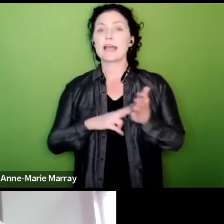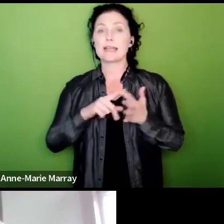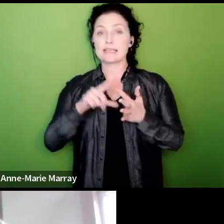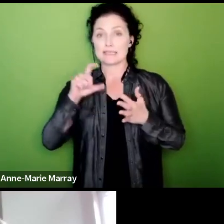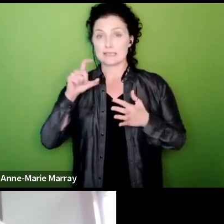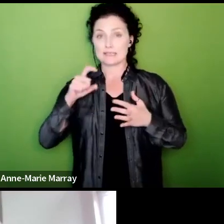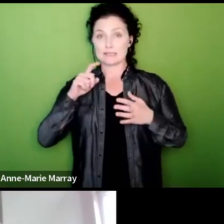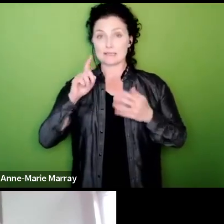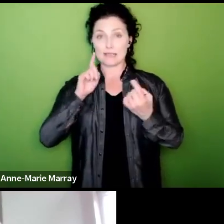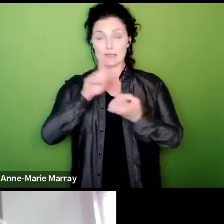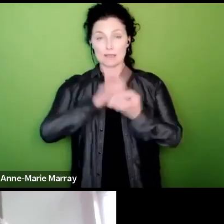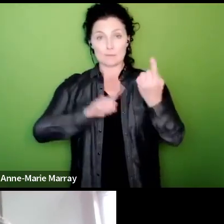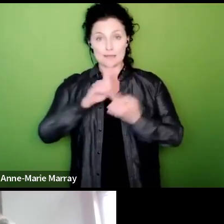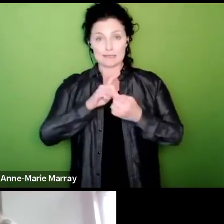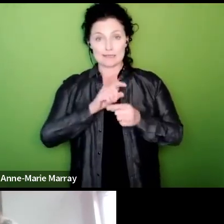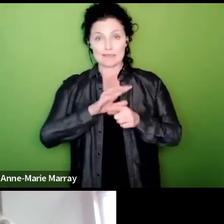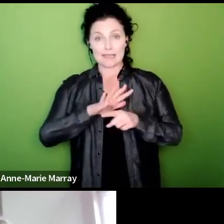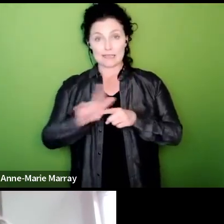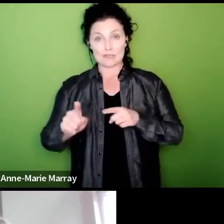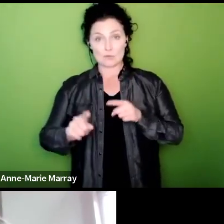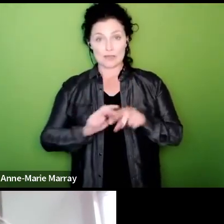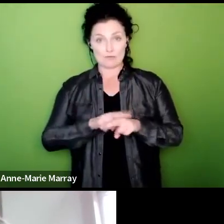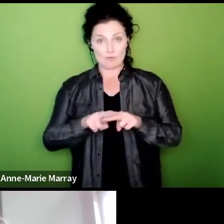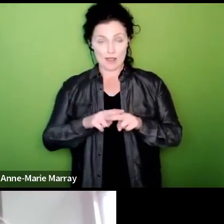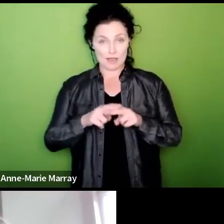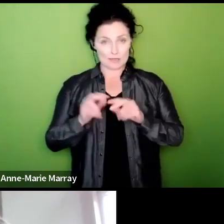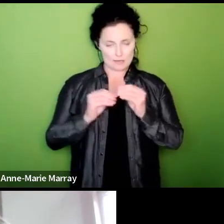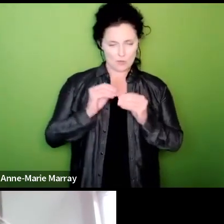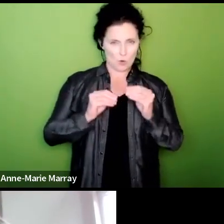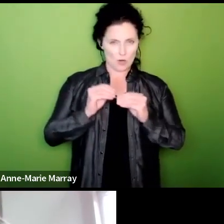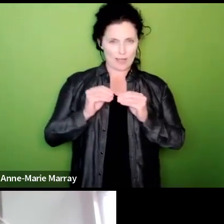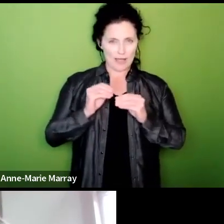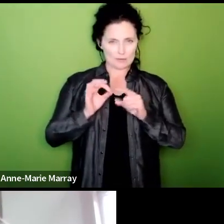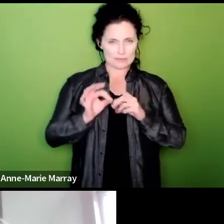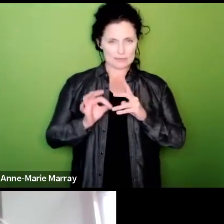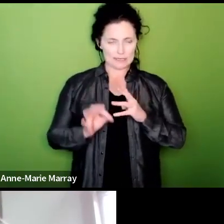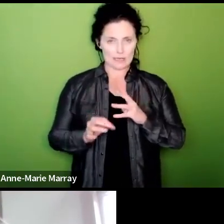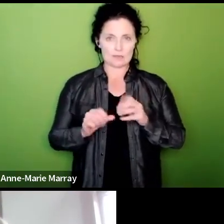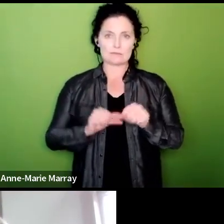Friday to put meat on the bones and then clearly the earliest we could take in the action would be